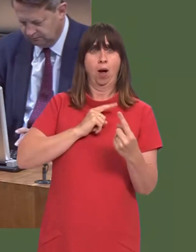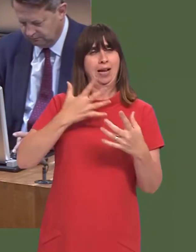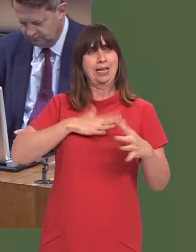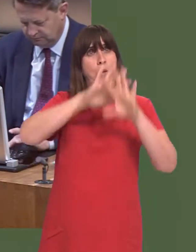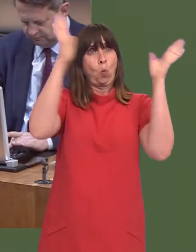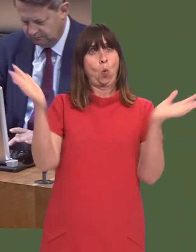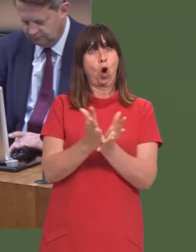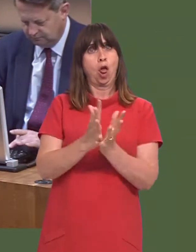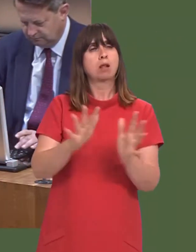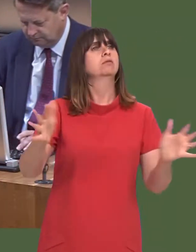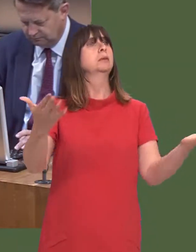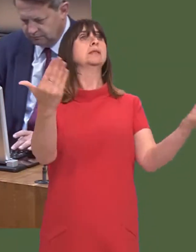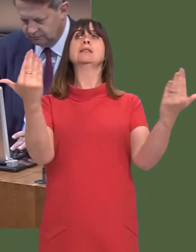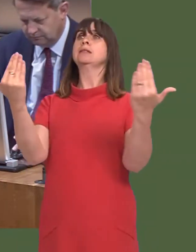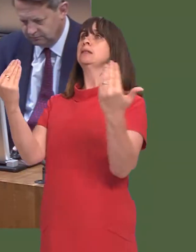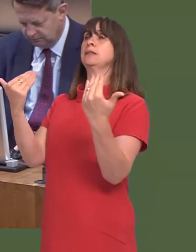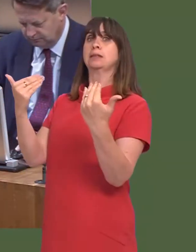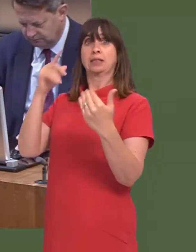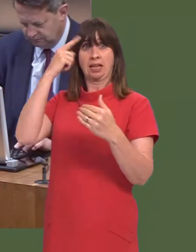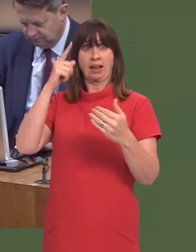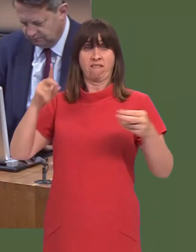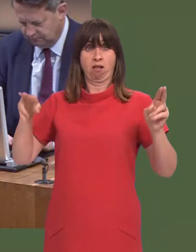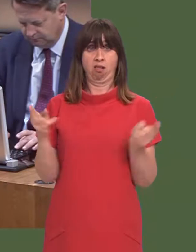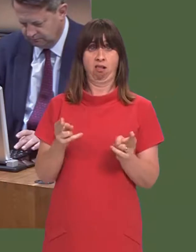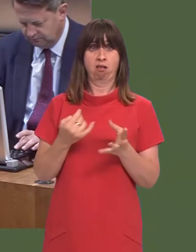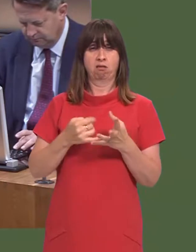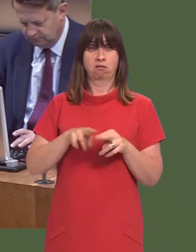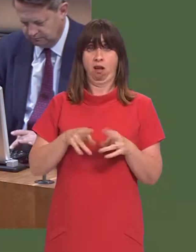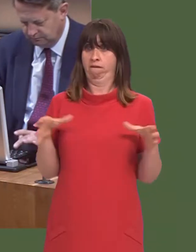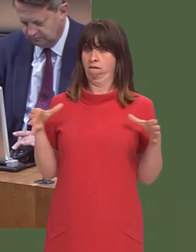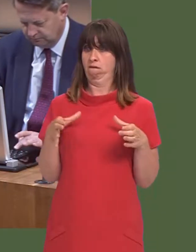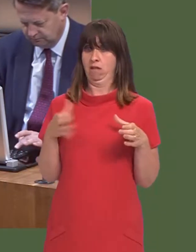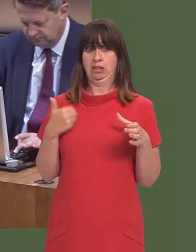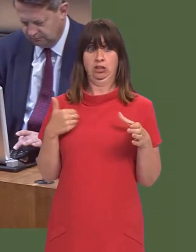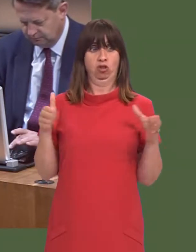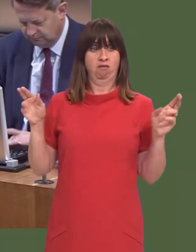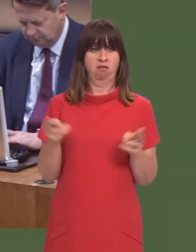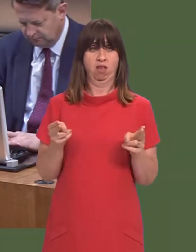And universities must consider whether losing staff would mean that they are no longer able